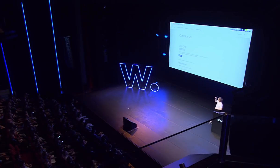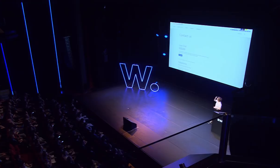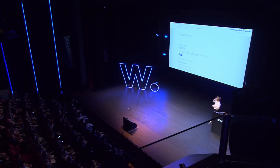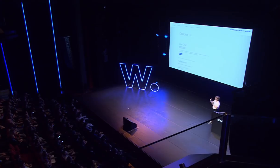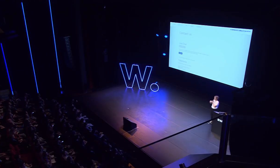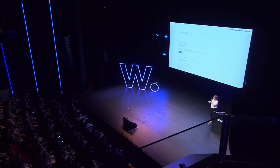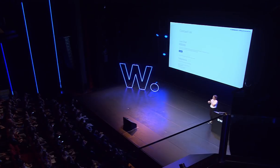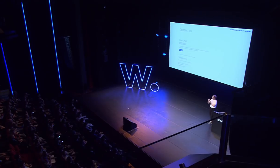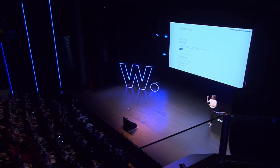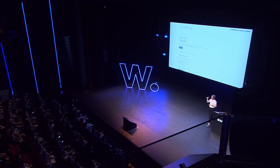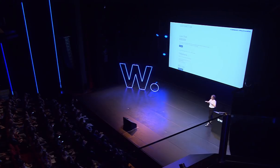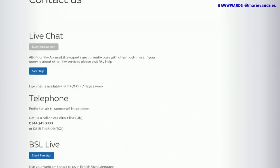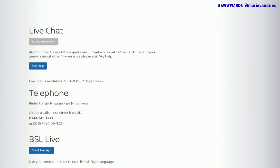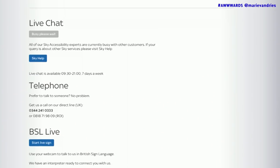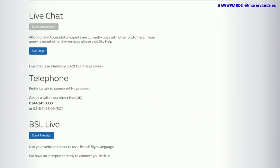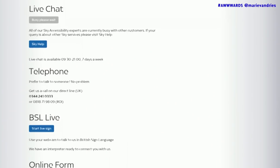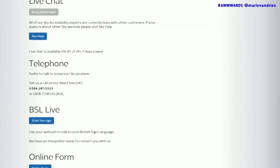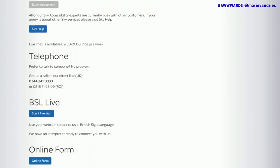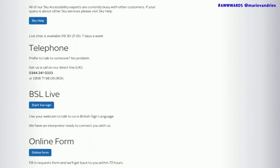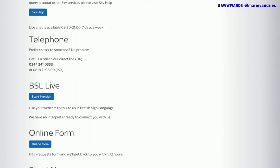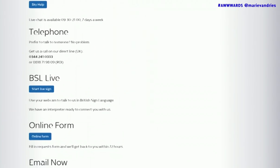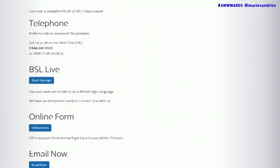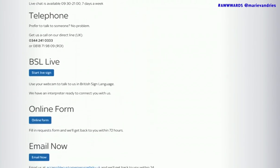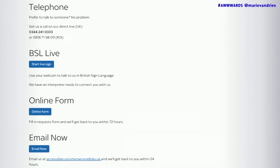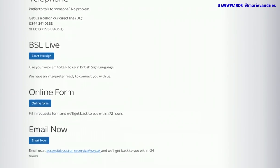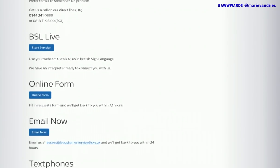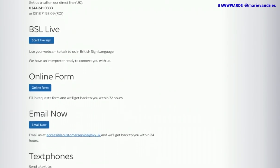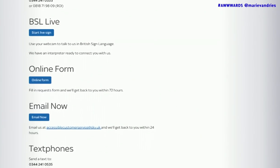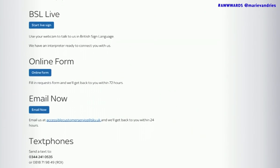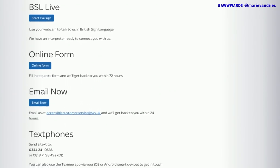this is a very good example this is a British TV company it's called sky and